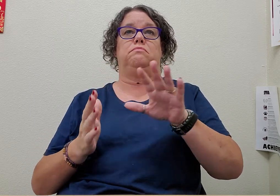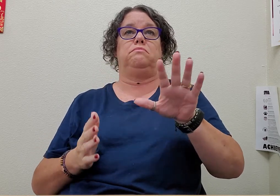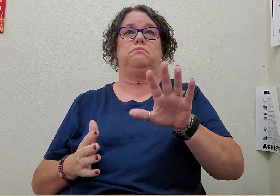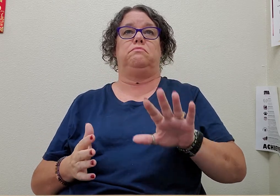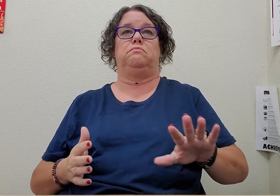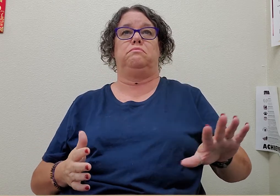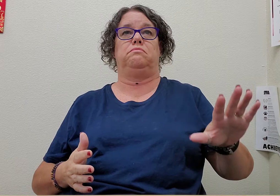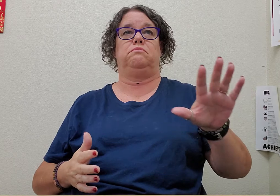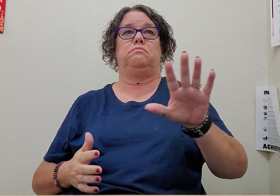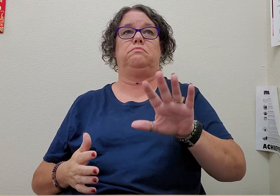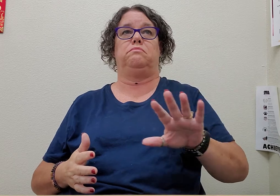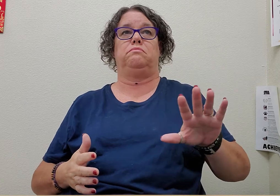area